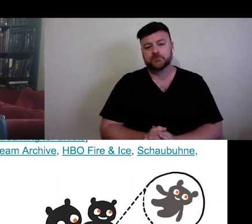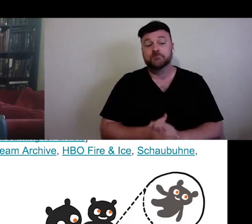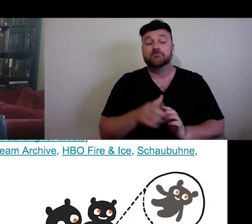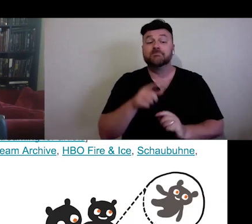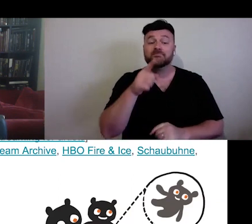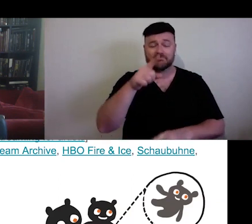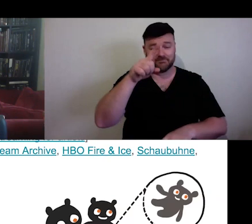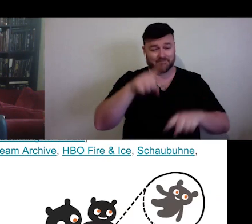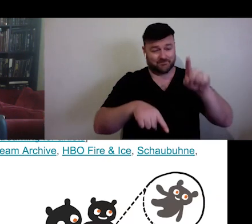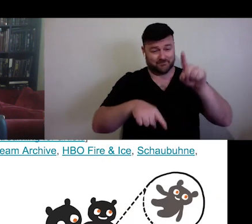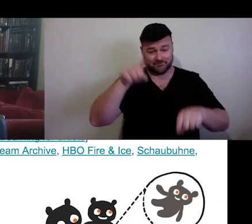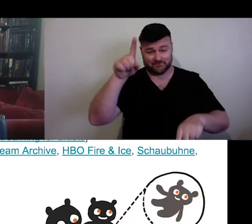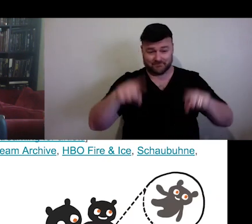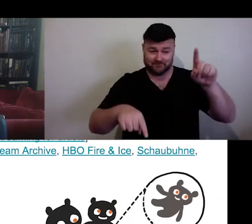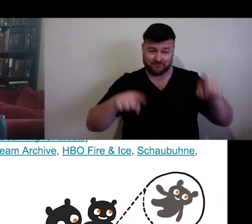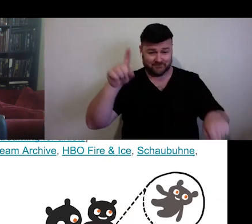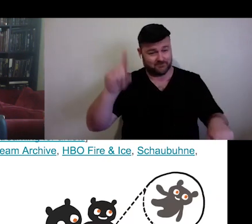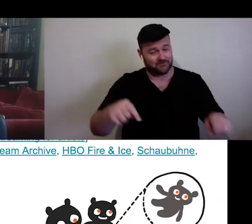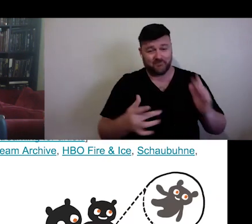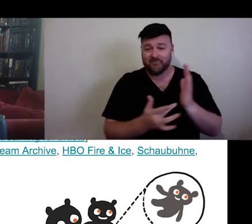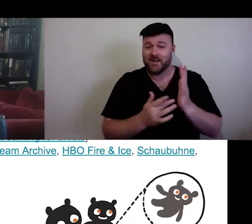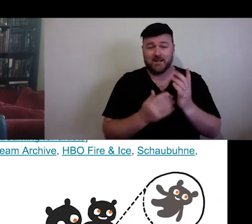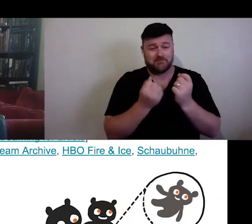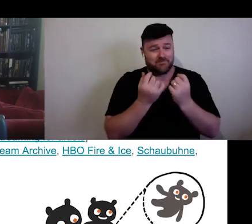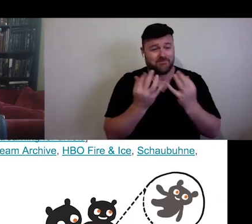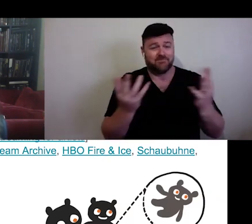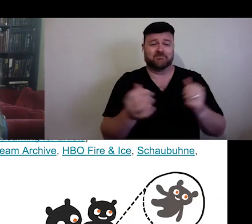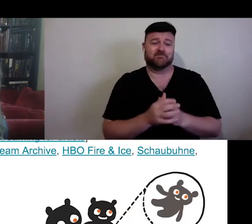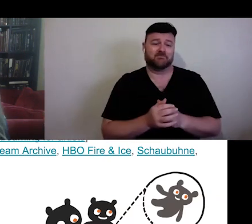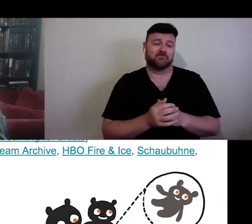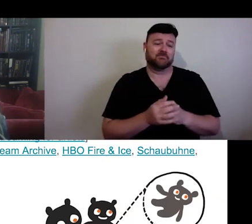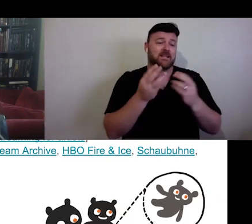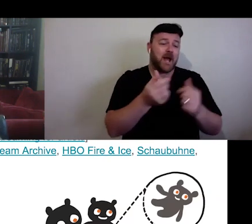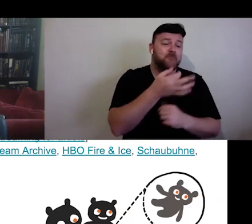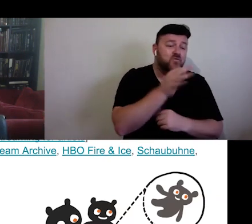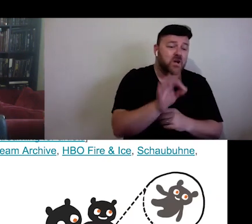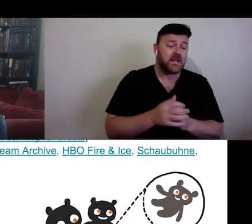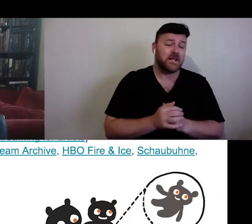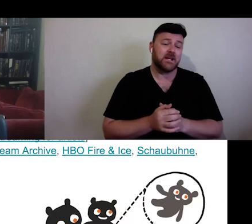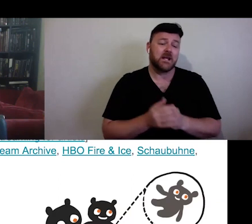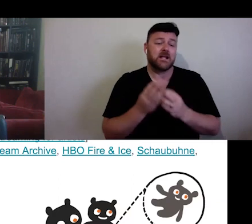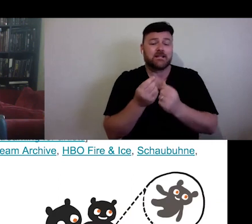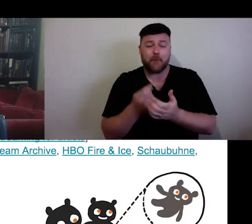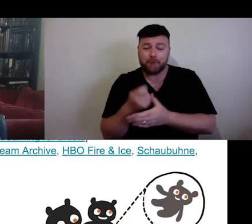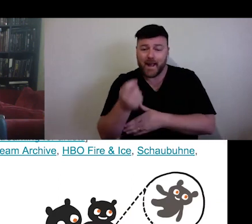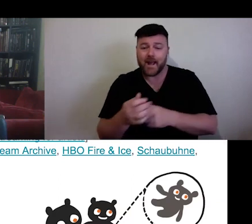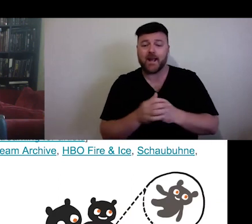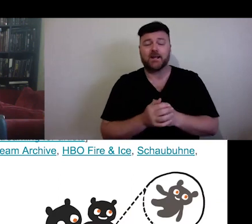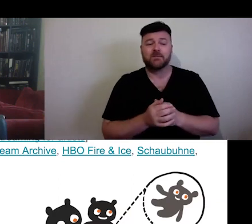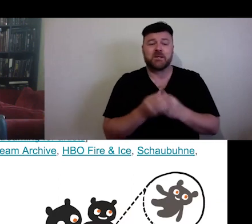there is a variety of technologies available for streams, some for free, some requiring a lot of investment, and thankfully the